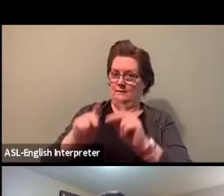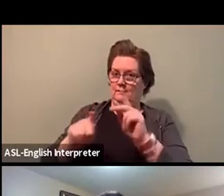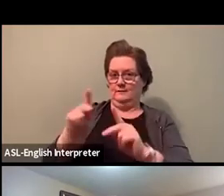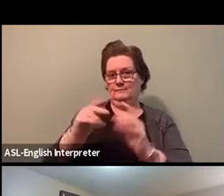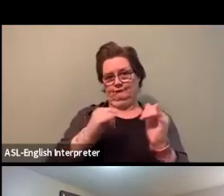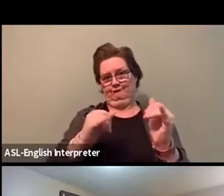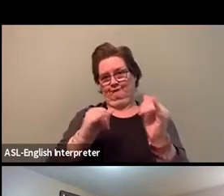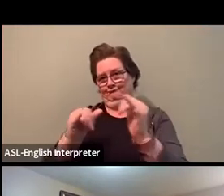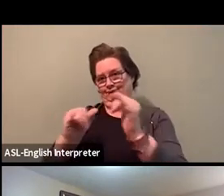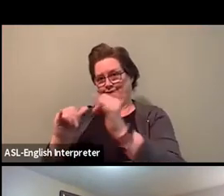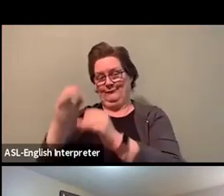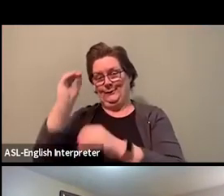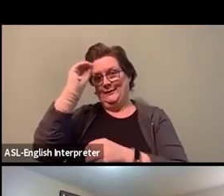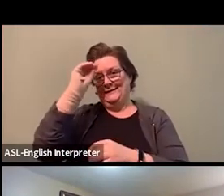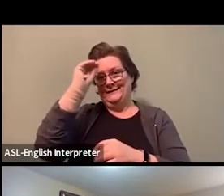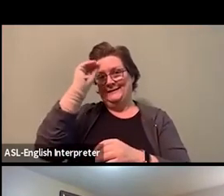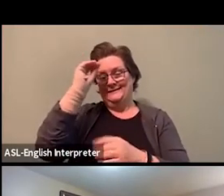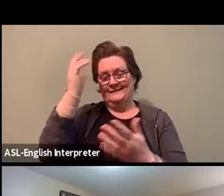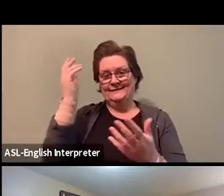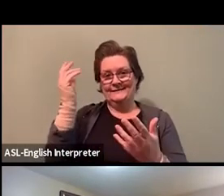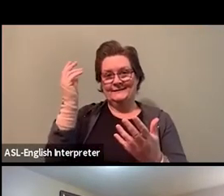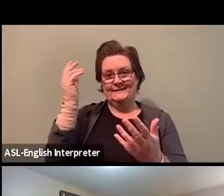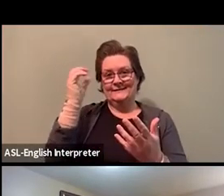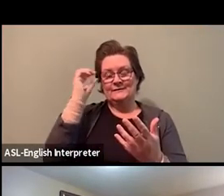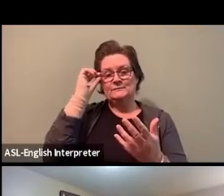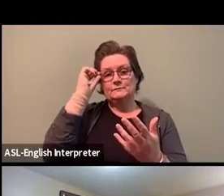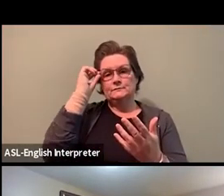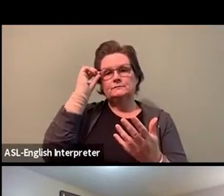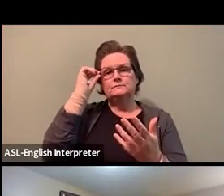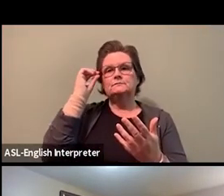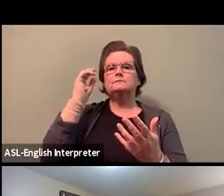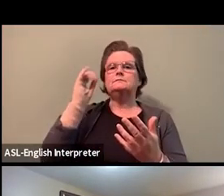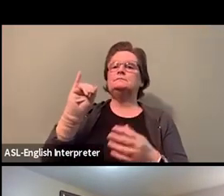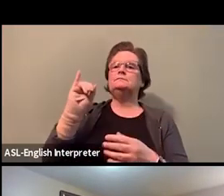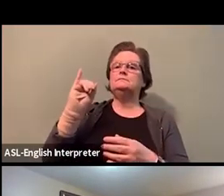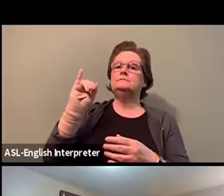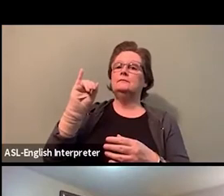You know, when the government doesn't take the opportunity